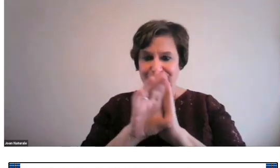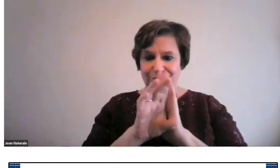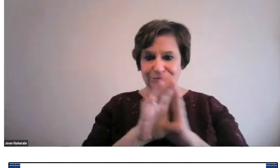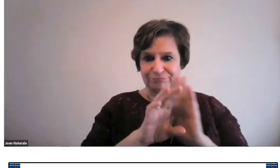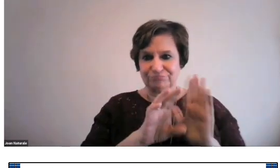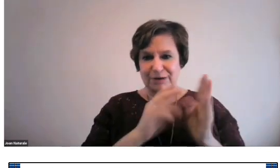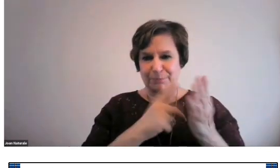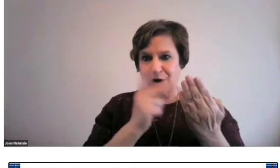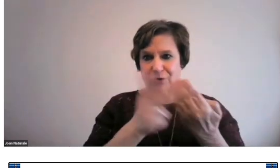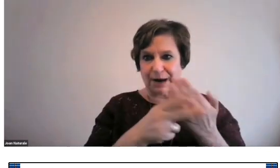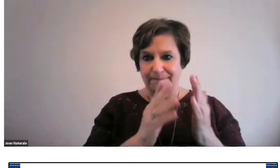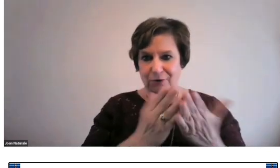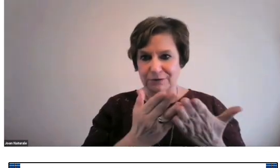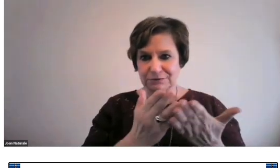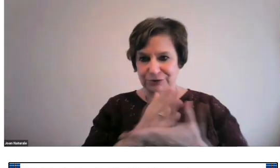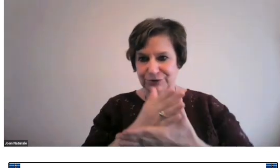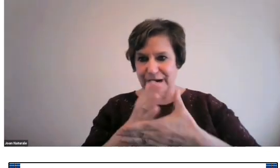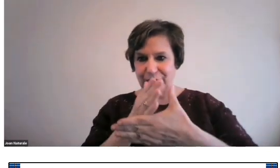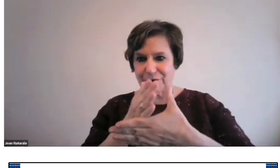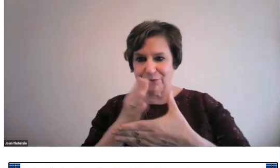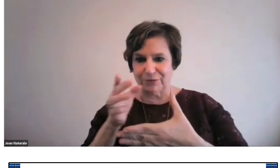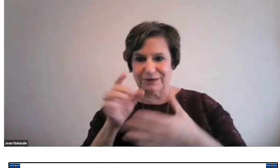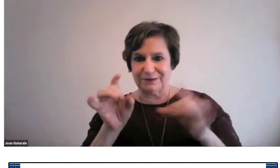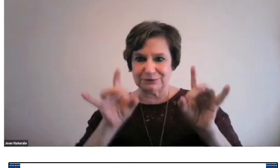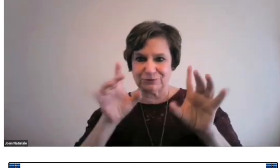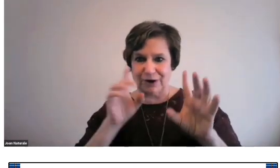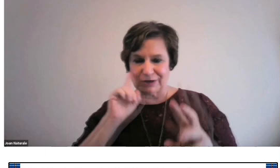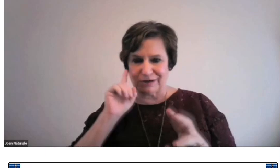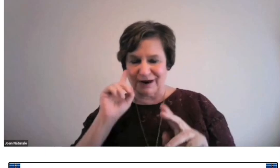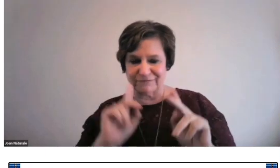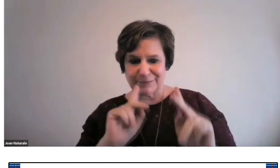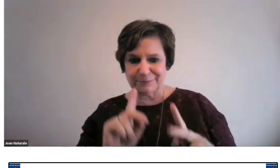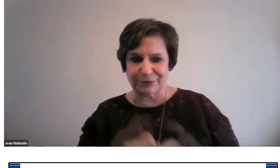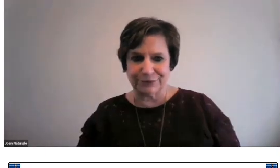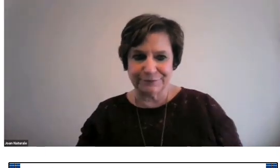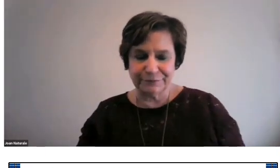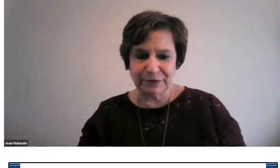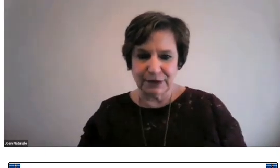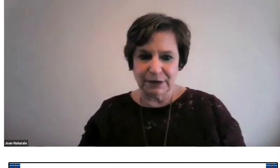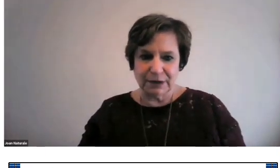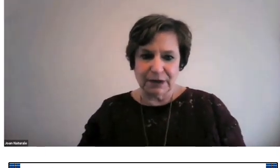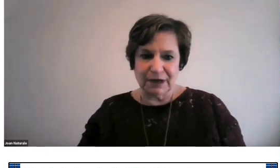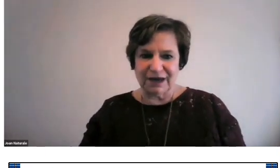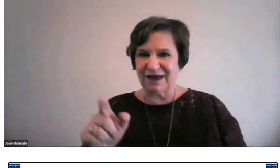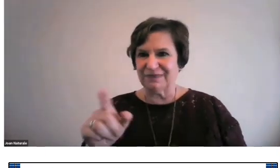to bring some photos and program books to share with the Australian deaf people.